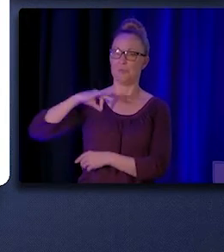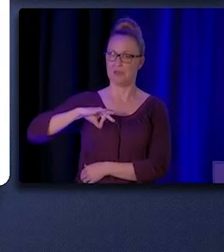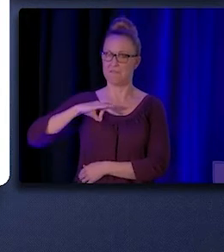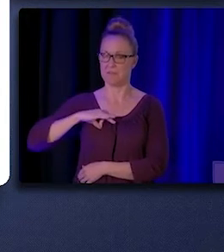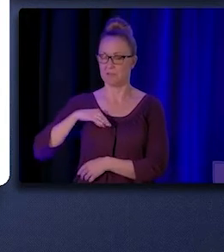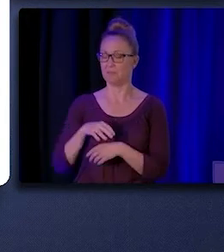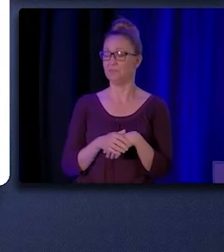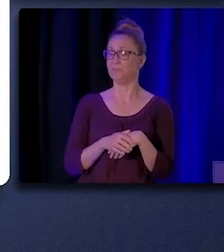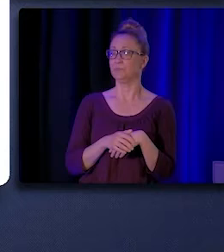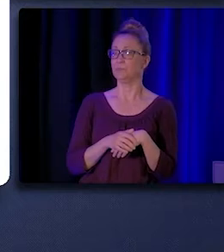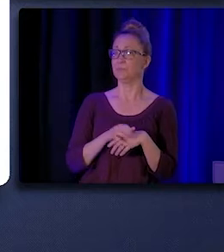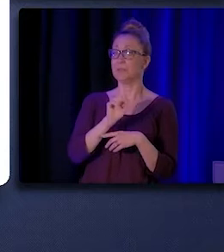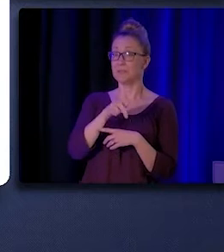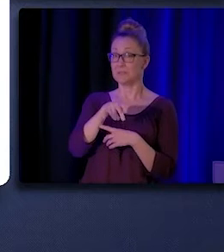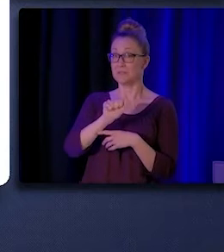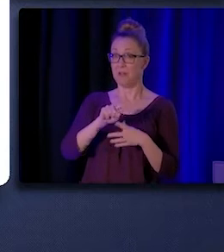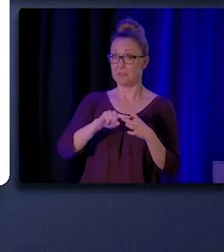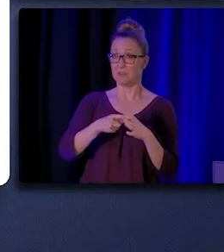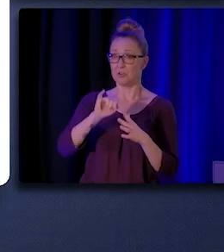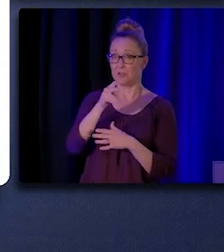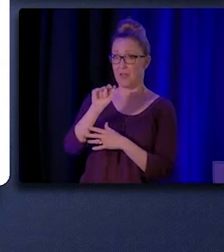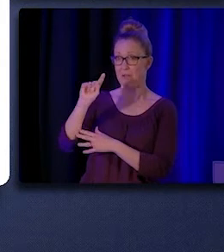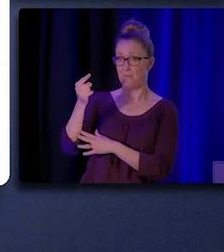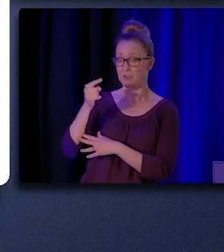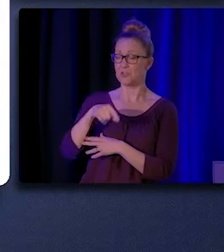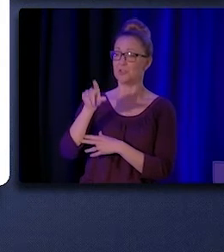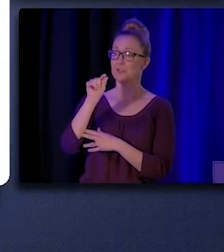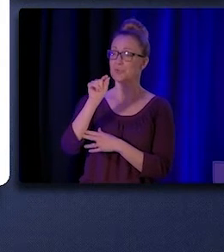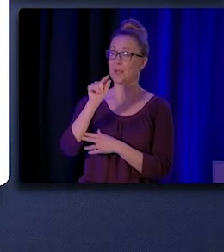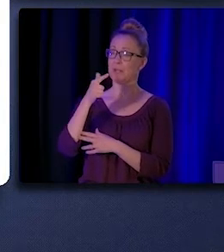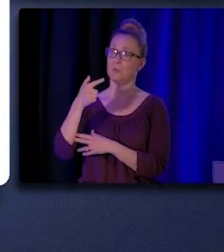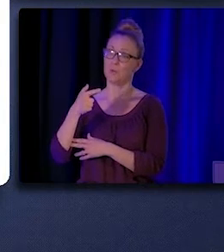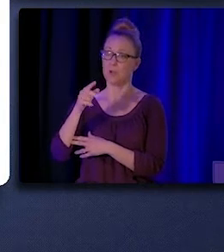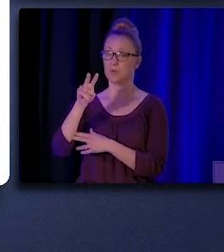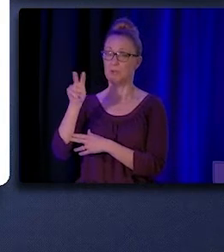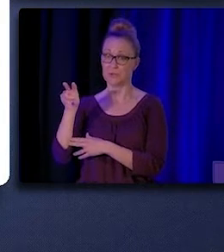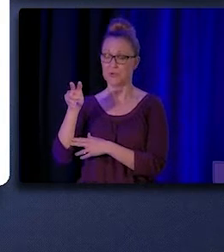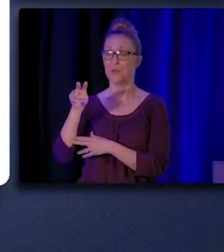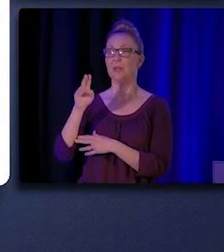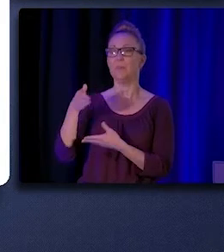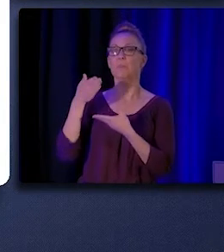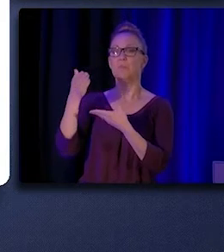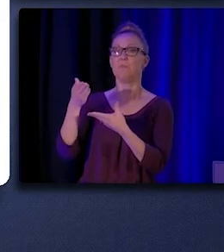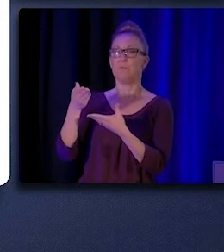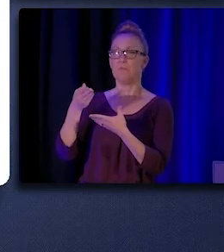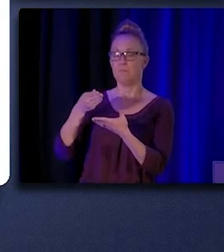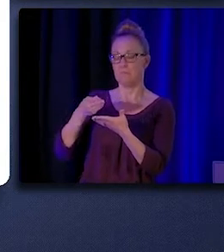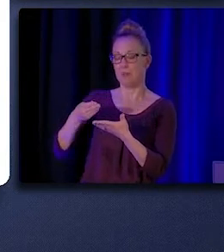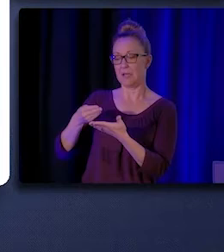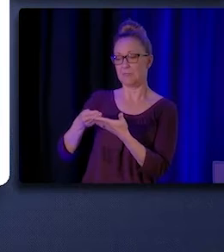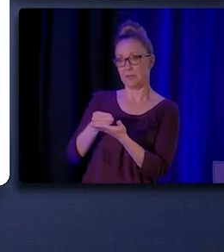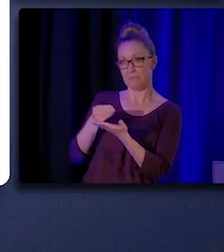The SPA became effective July 1st, 2022, and it provides reimbursement for some CHW/P activities,